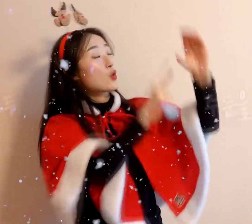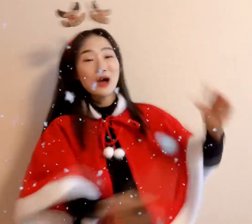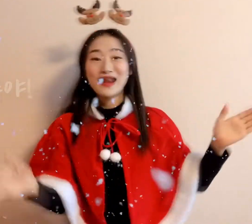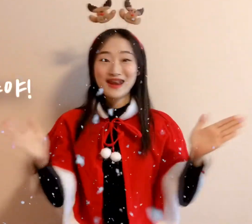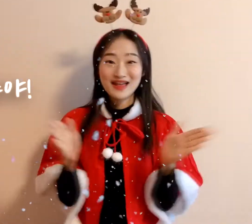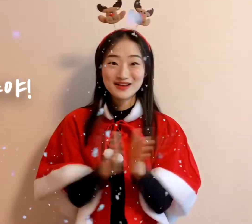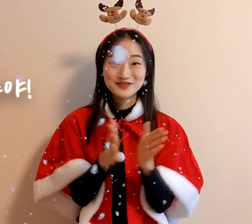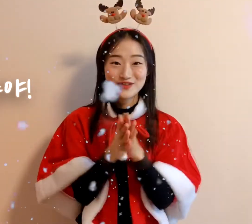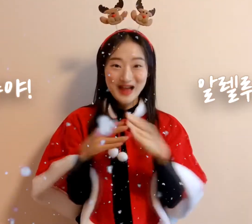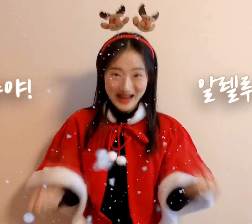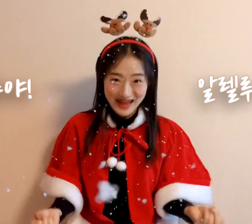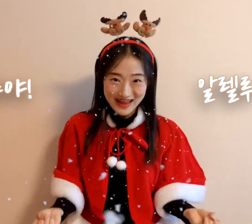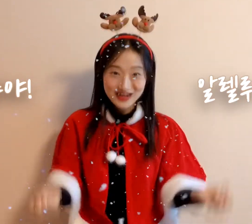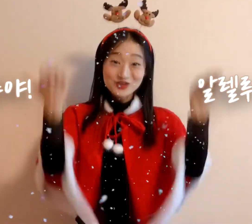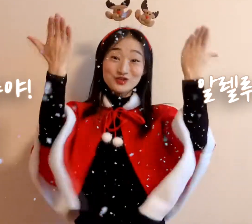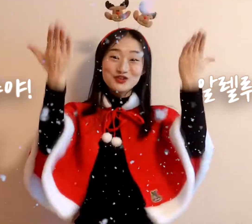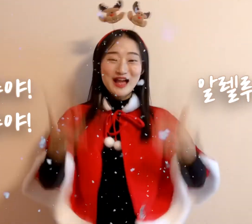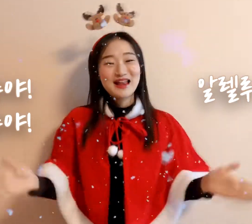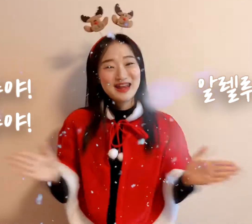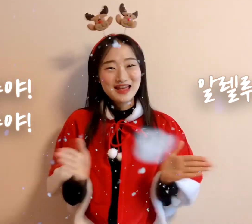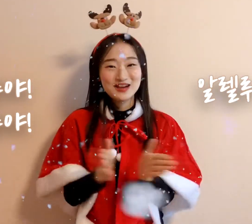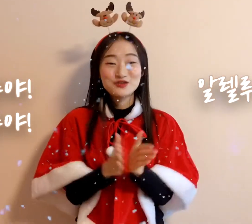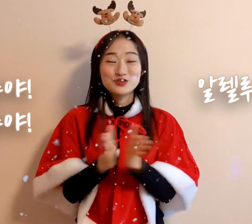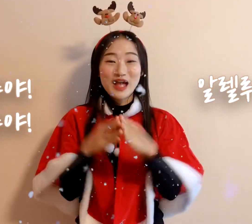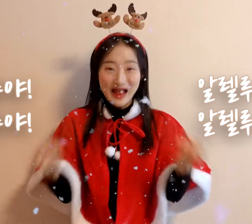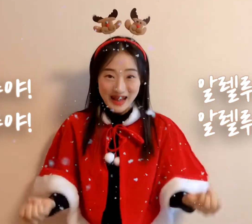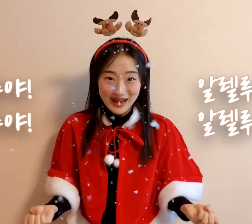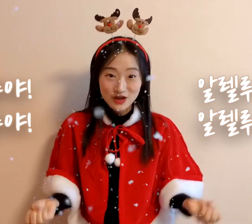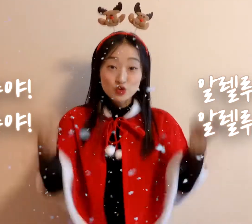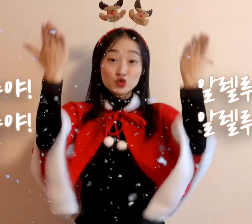Hallelujah